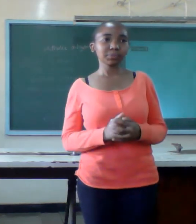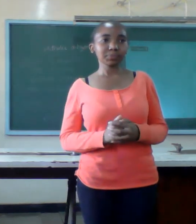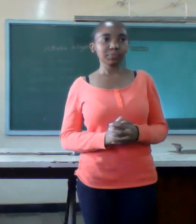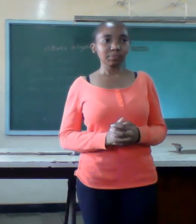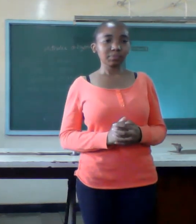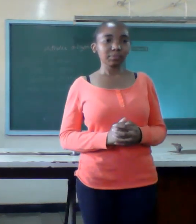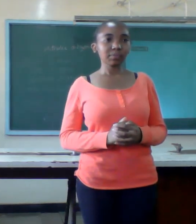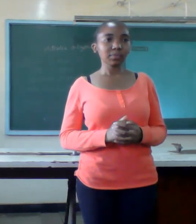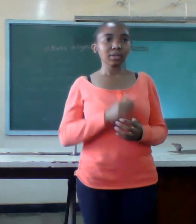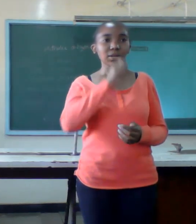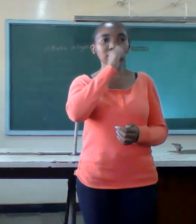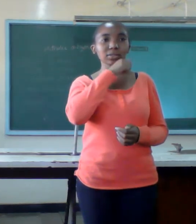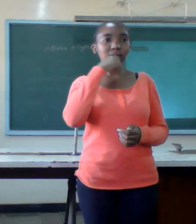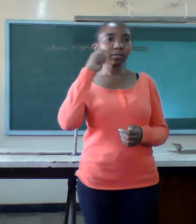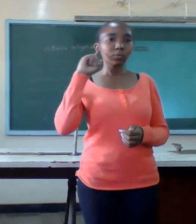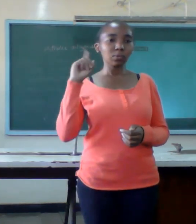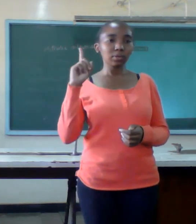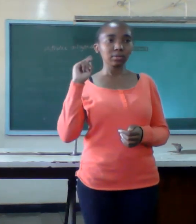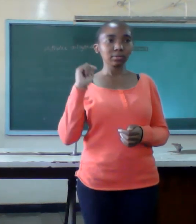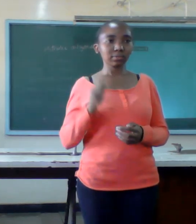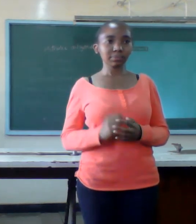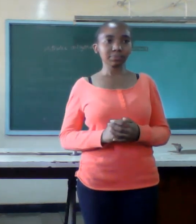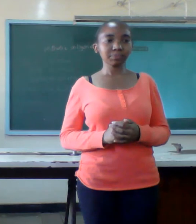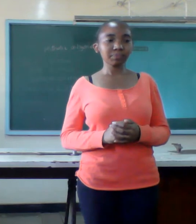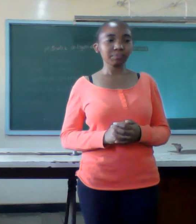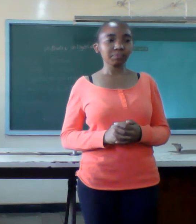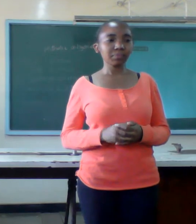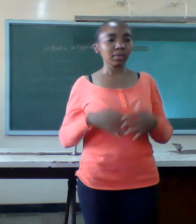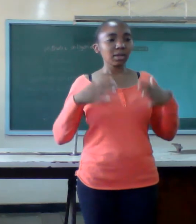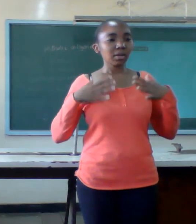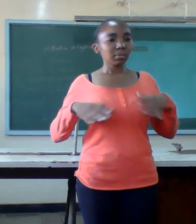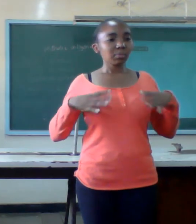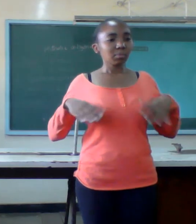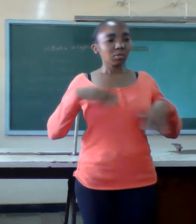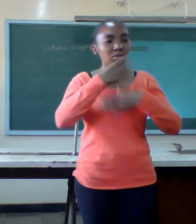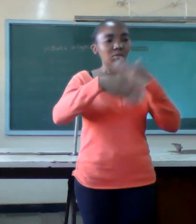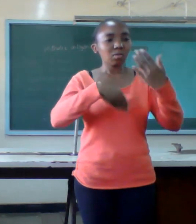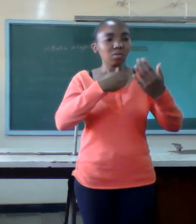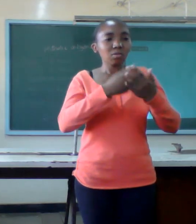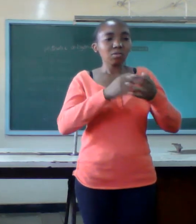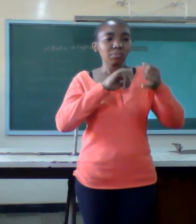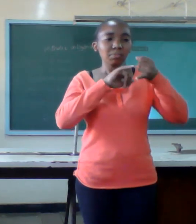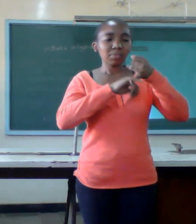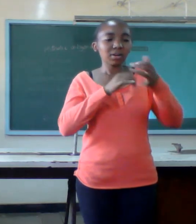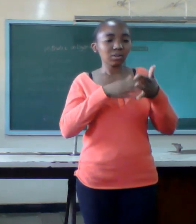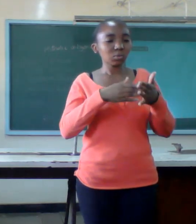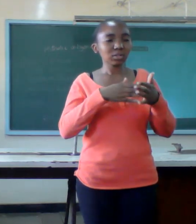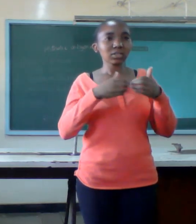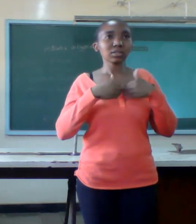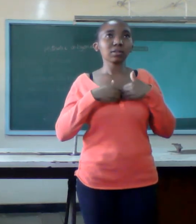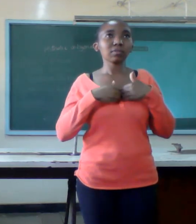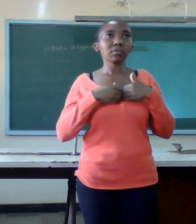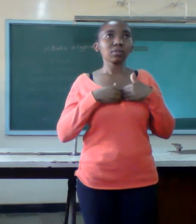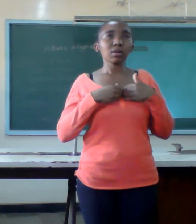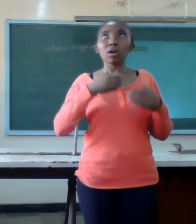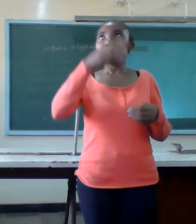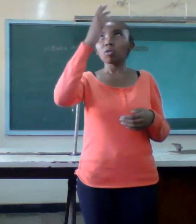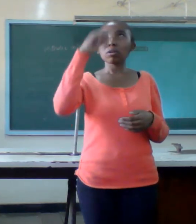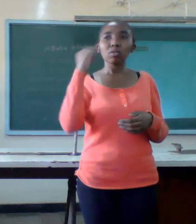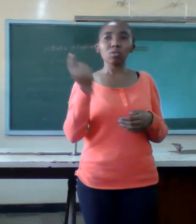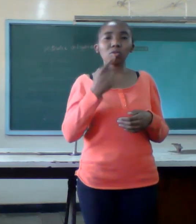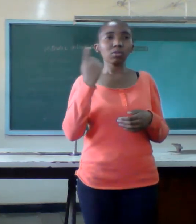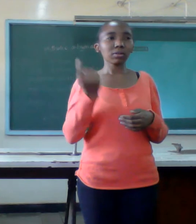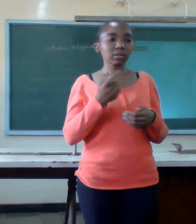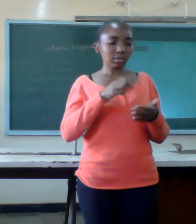secret one everyone you marry has a weakness only god does not have a weakness